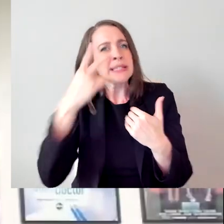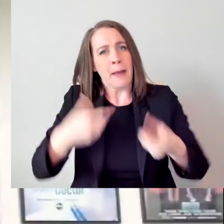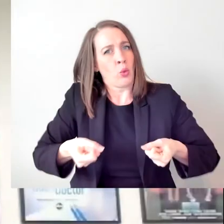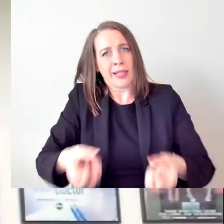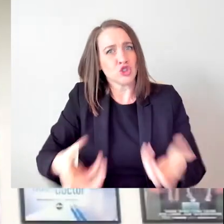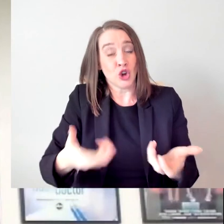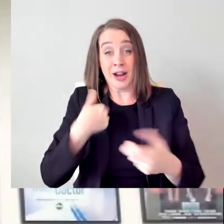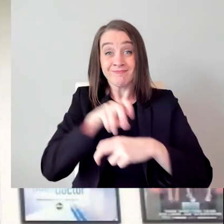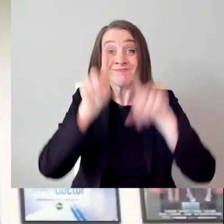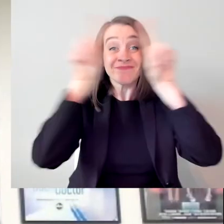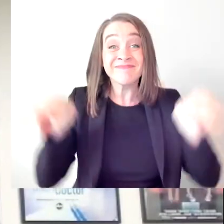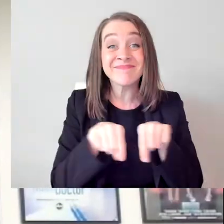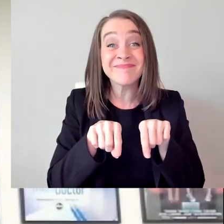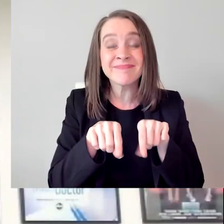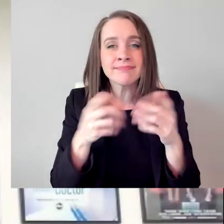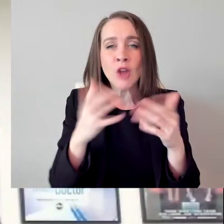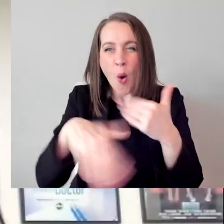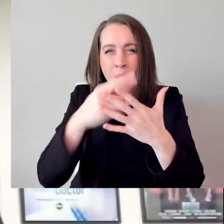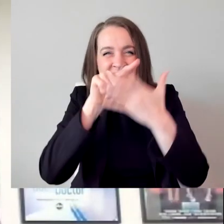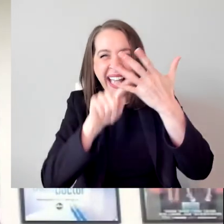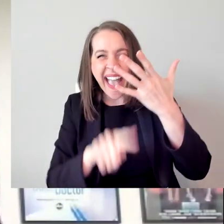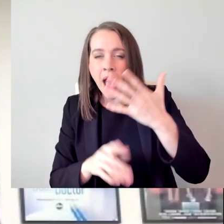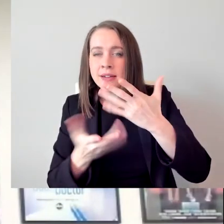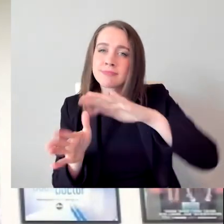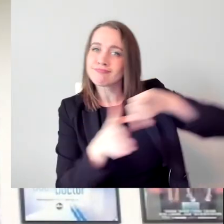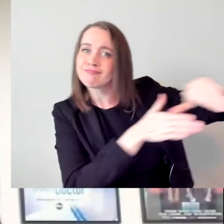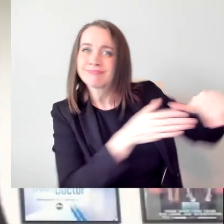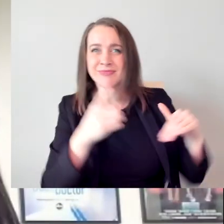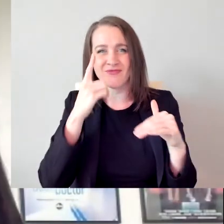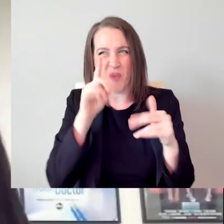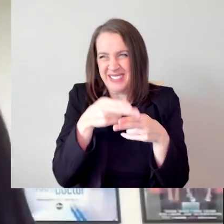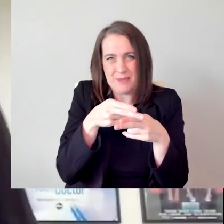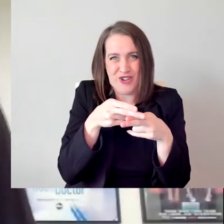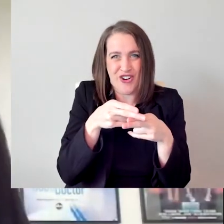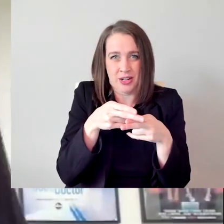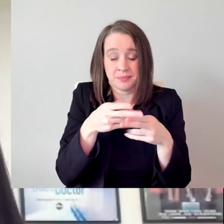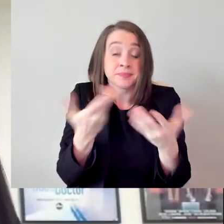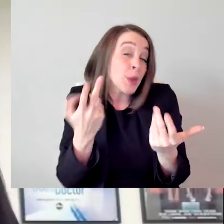those questions kind of get erased temporarily, you know? I mean, I'll see kind of what--